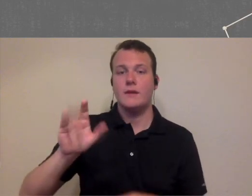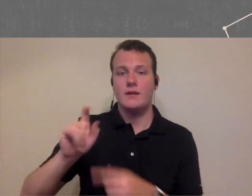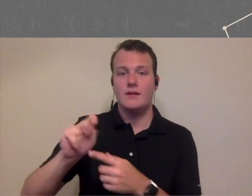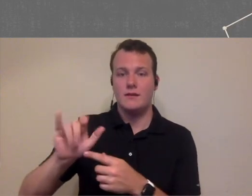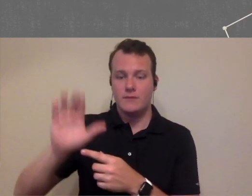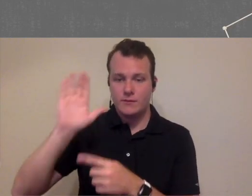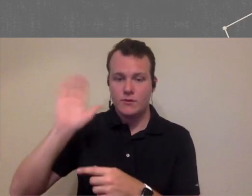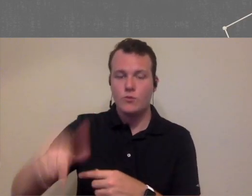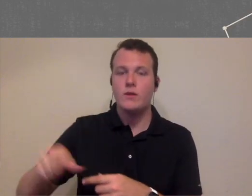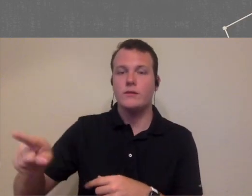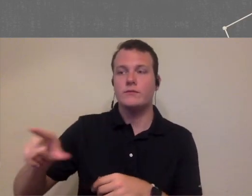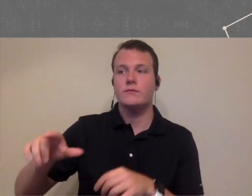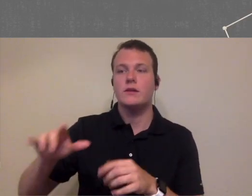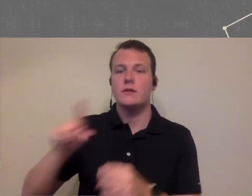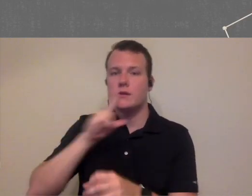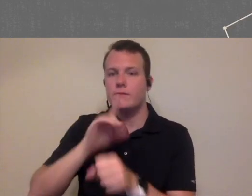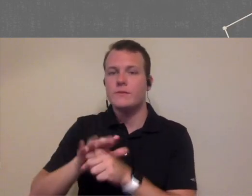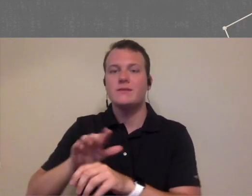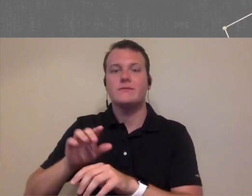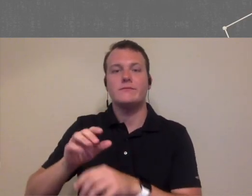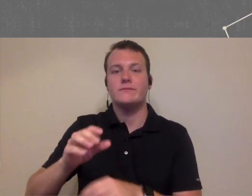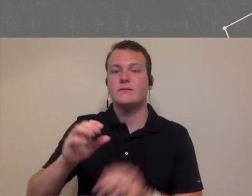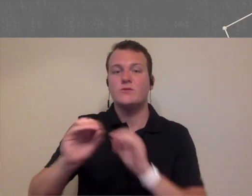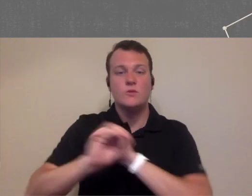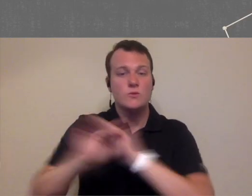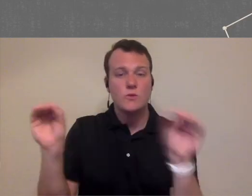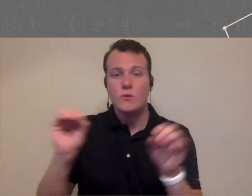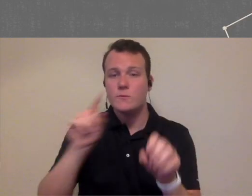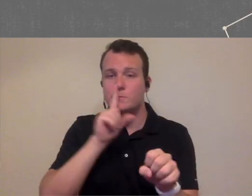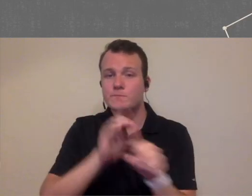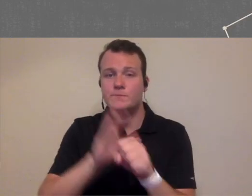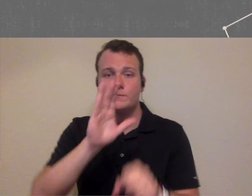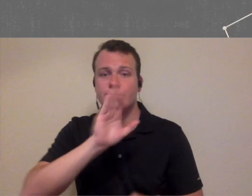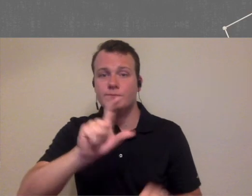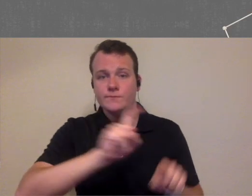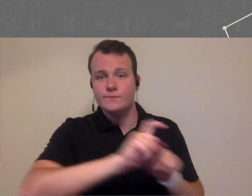they also course use confirmations they make zero confirmation calls and